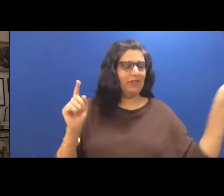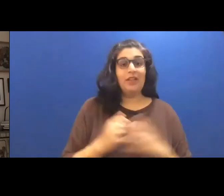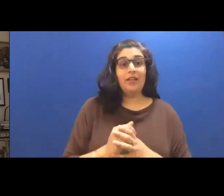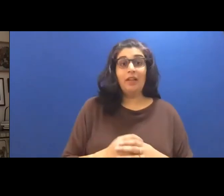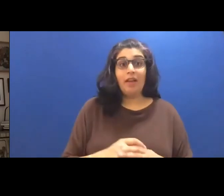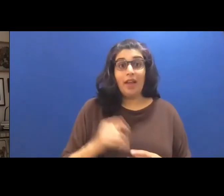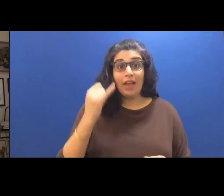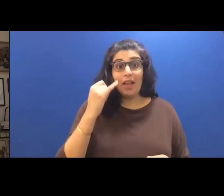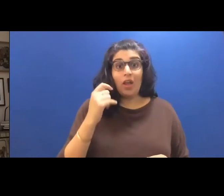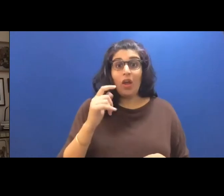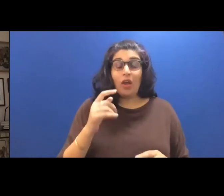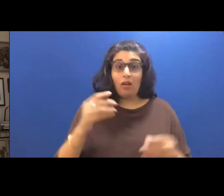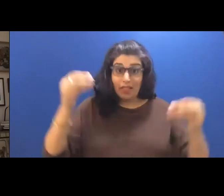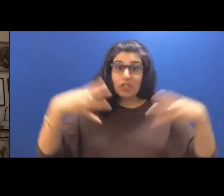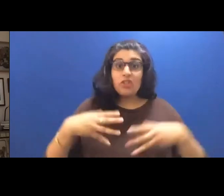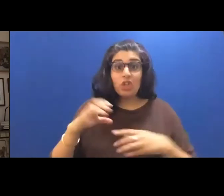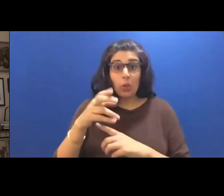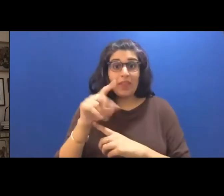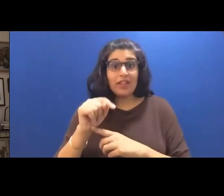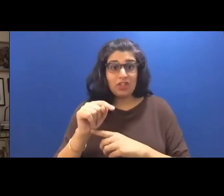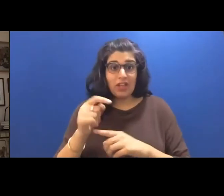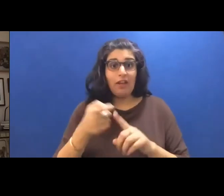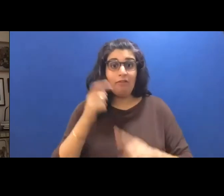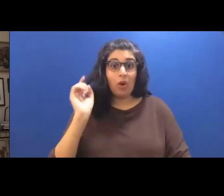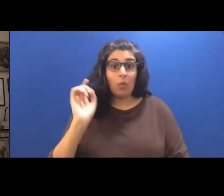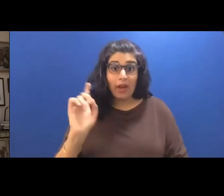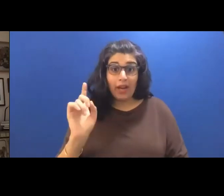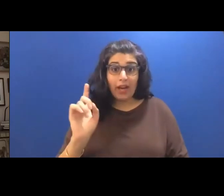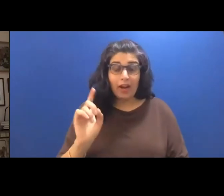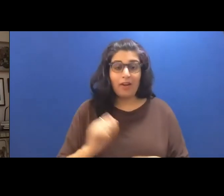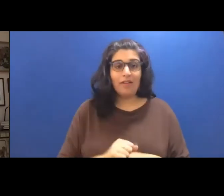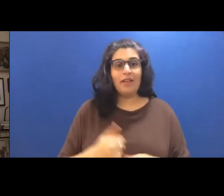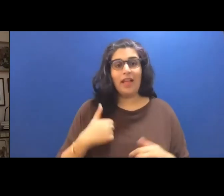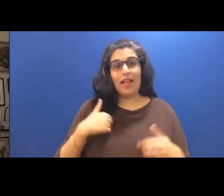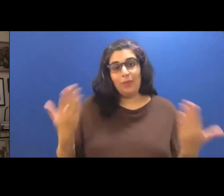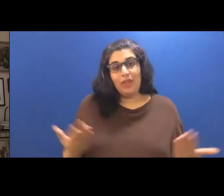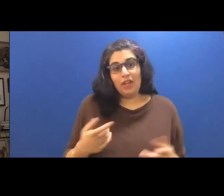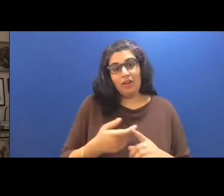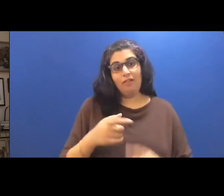you're watching from. I am speaking to you today from Brooklyn, New York on ancestral